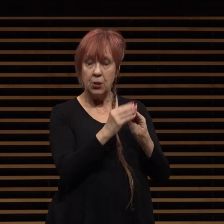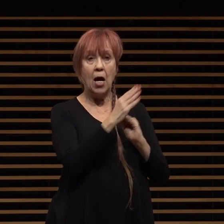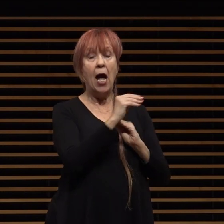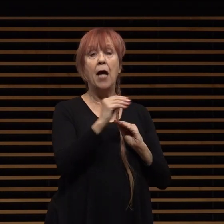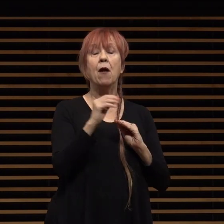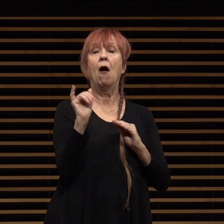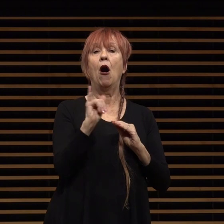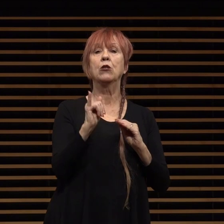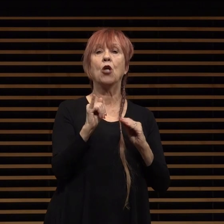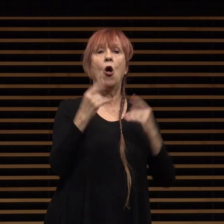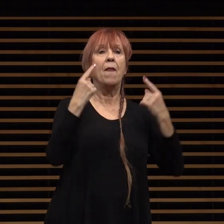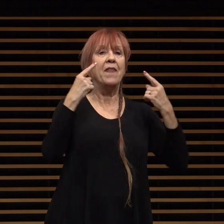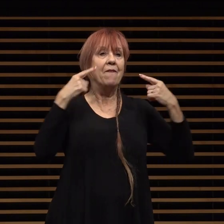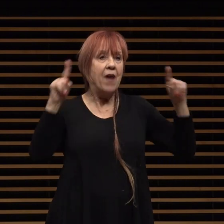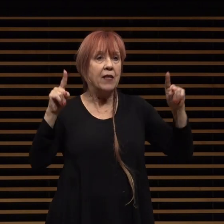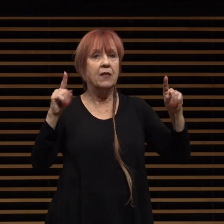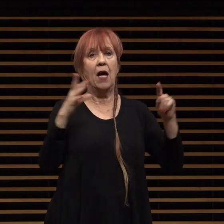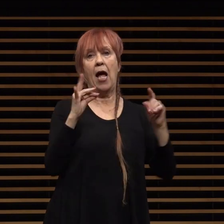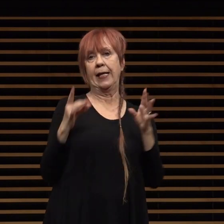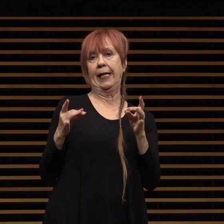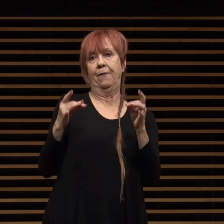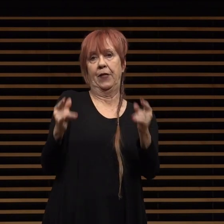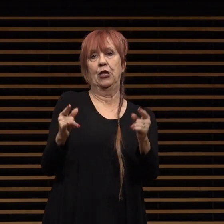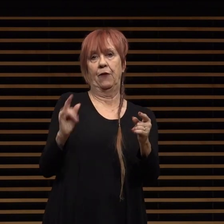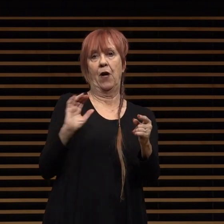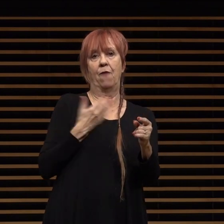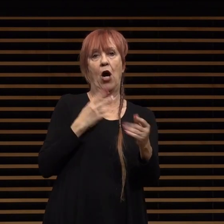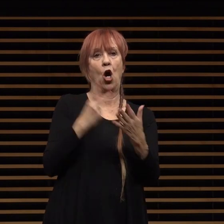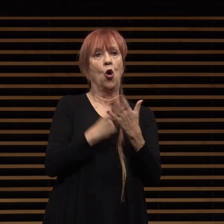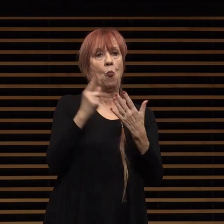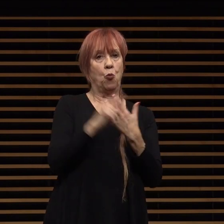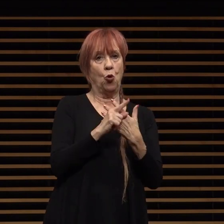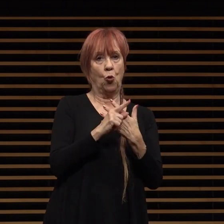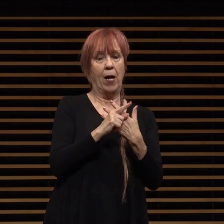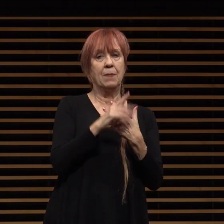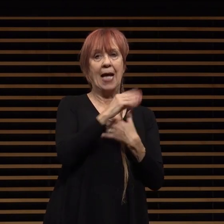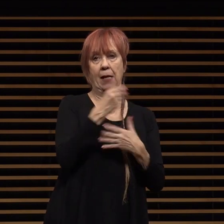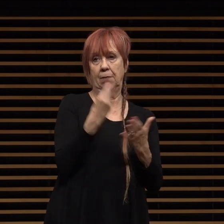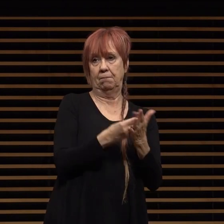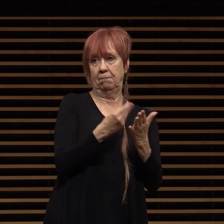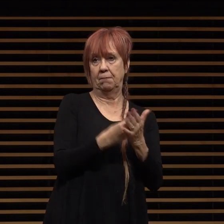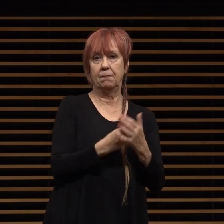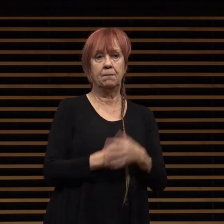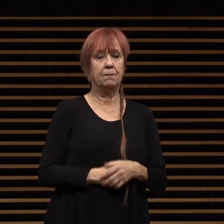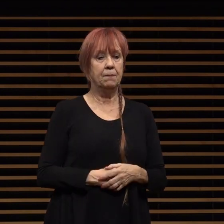effectiveness and efficiency of our